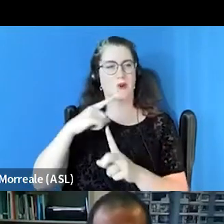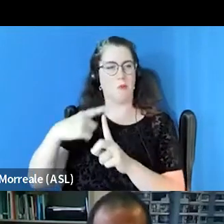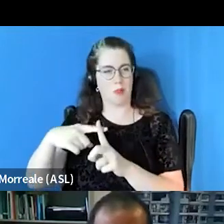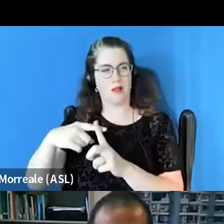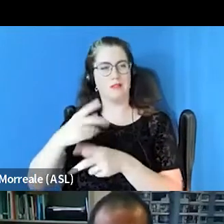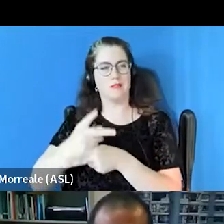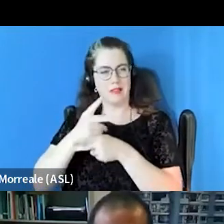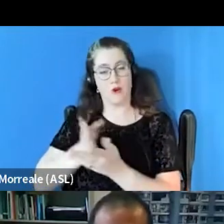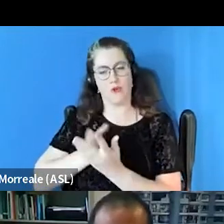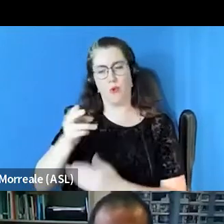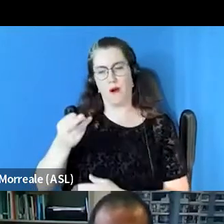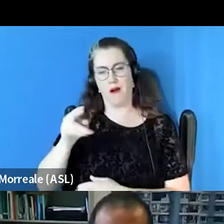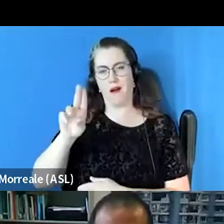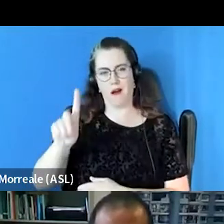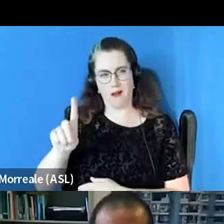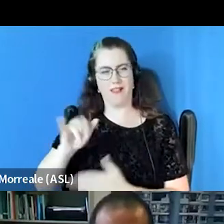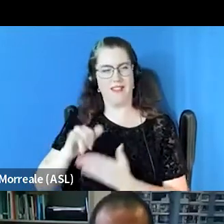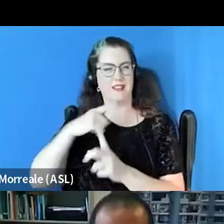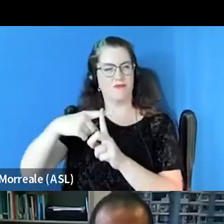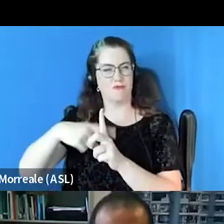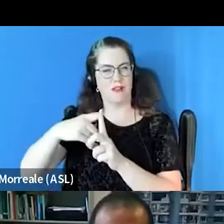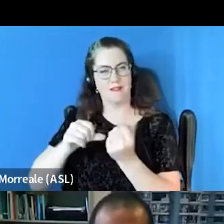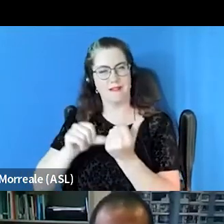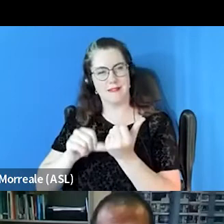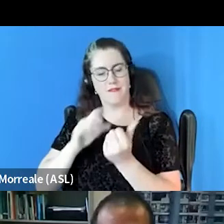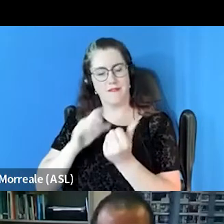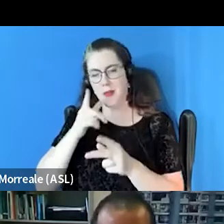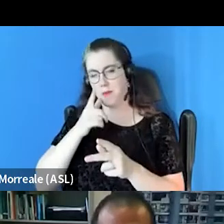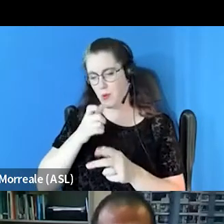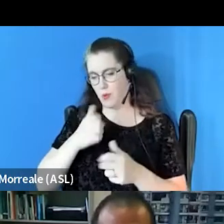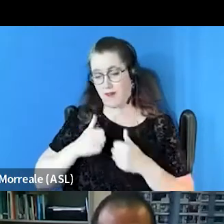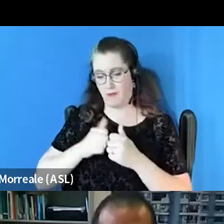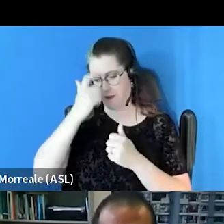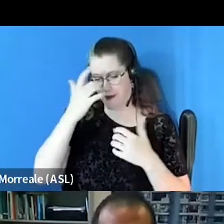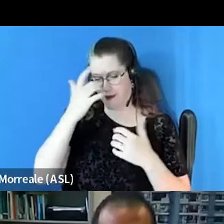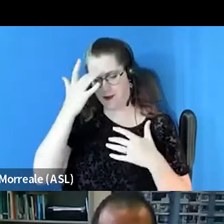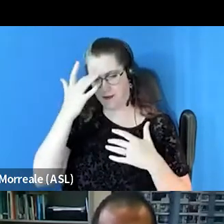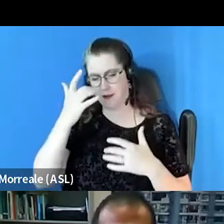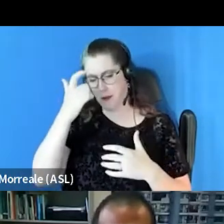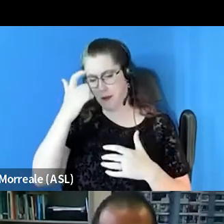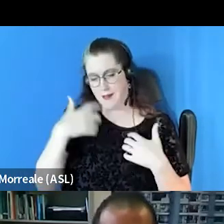which really has a focus on rental assistance for people living with mental health and substance use concerns.